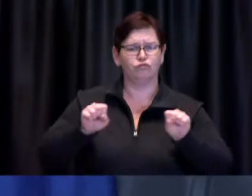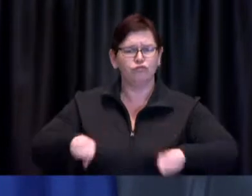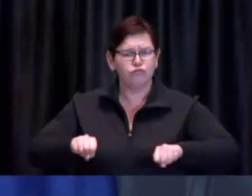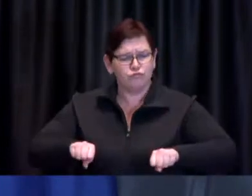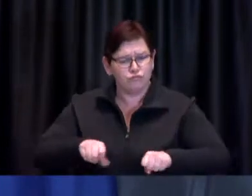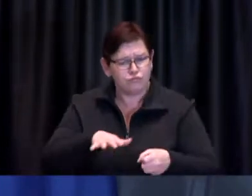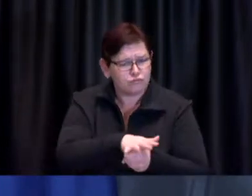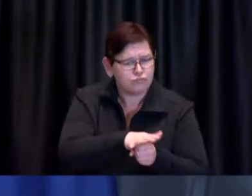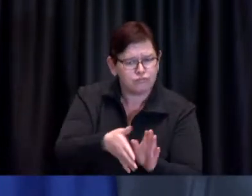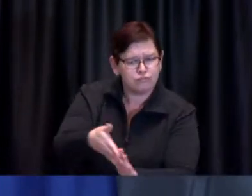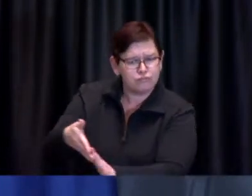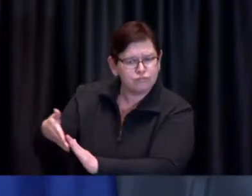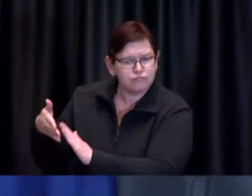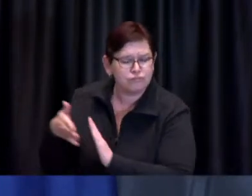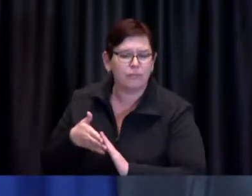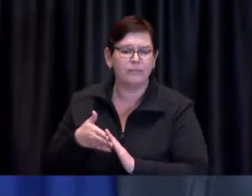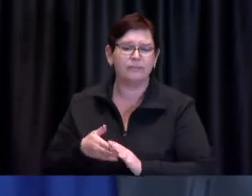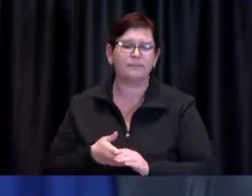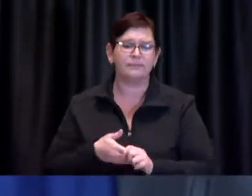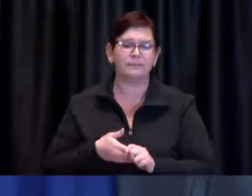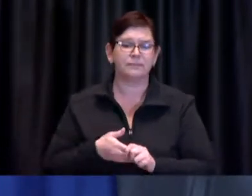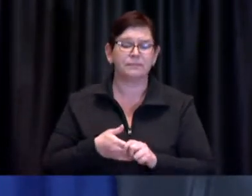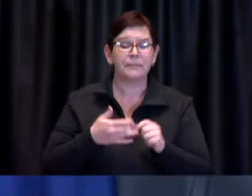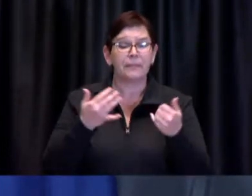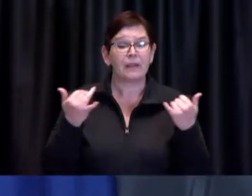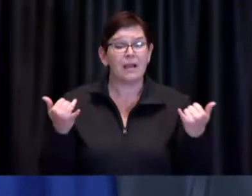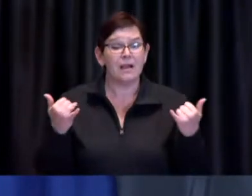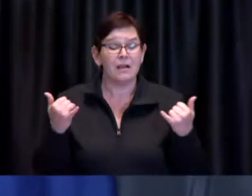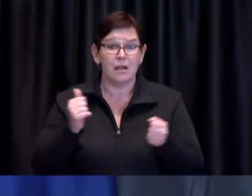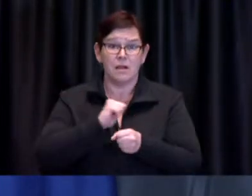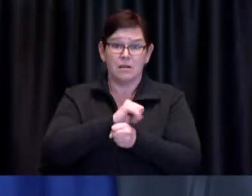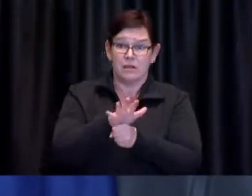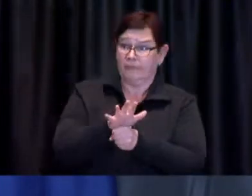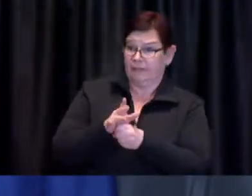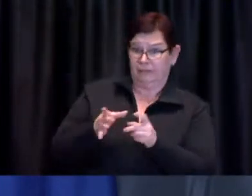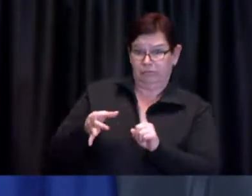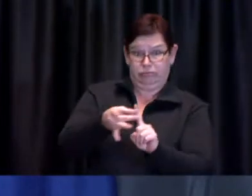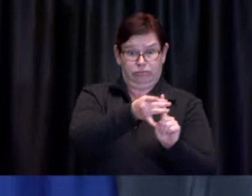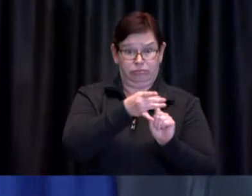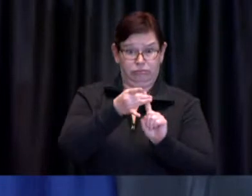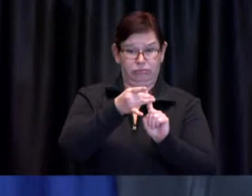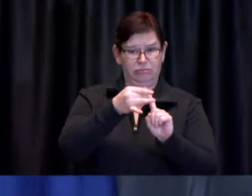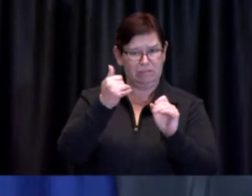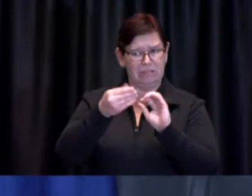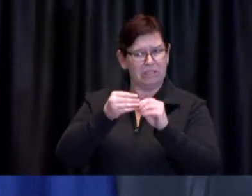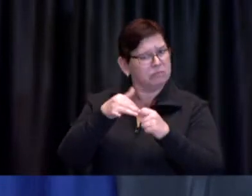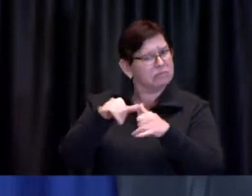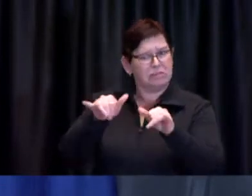And it comes as we see the COVID-19 case numbers continue to rise. That is the bad news.